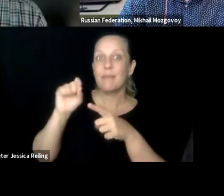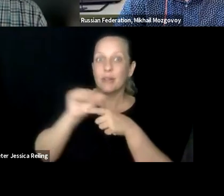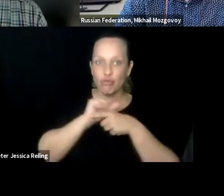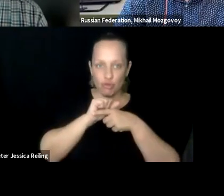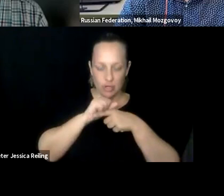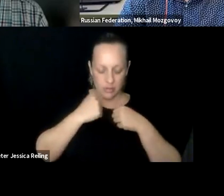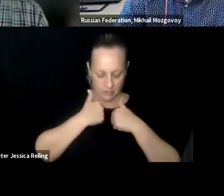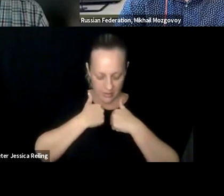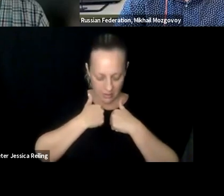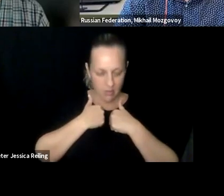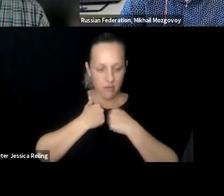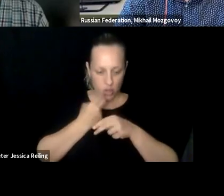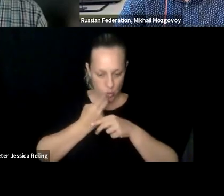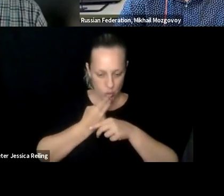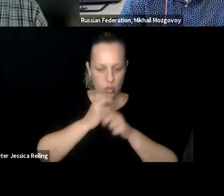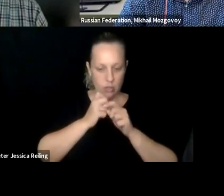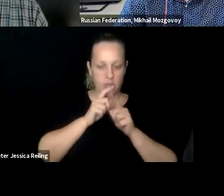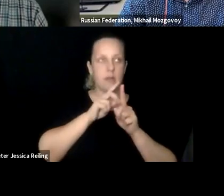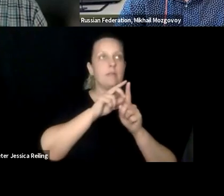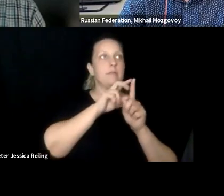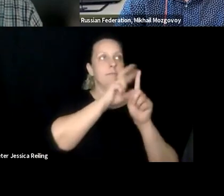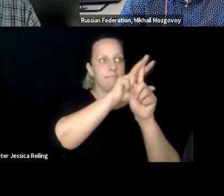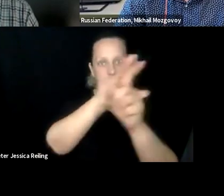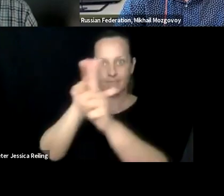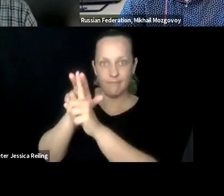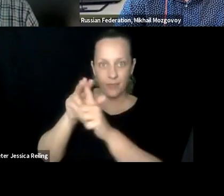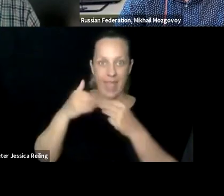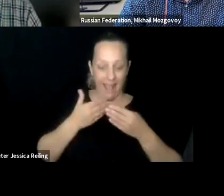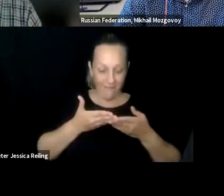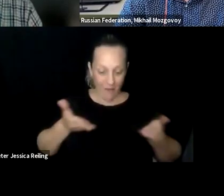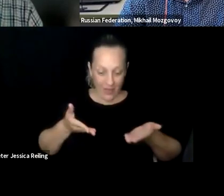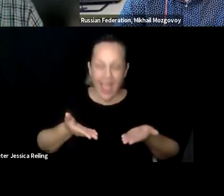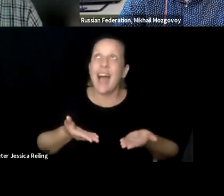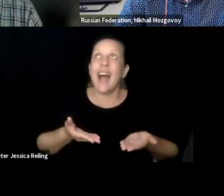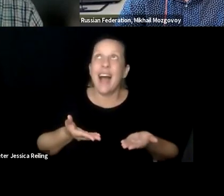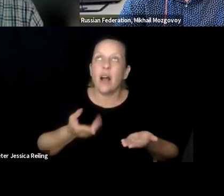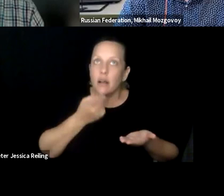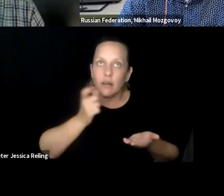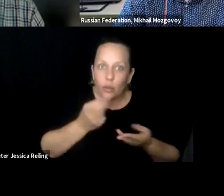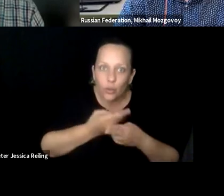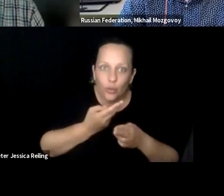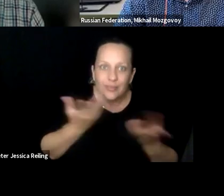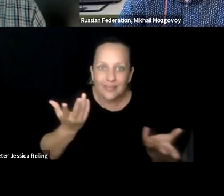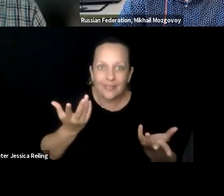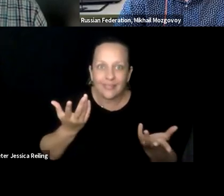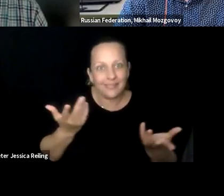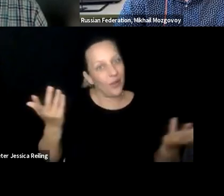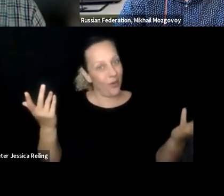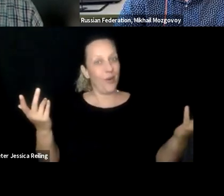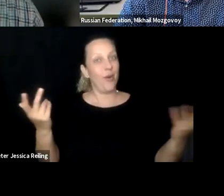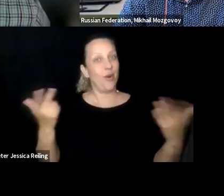colleague from Russia already said, you need to have the training to the staff to utilize those tools that's been put in place.